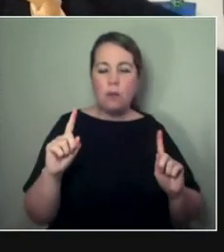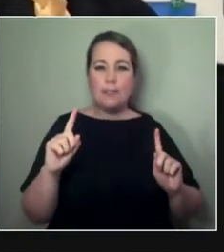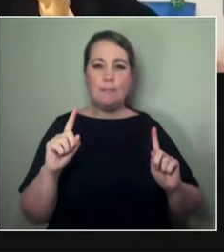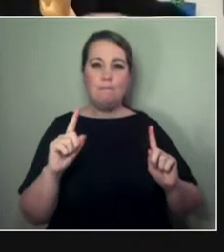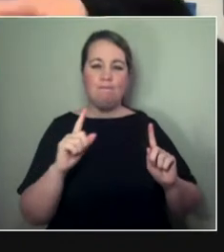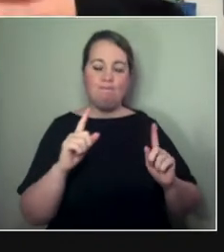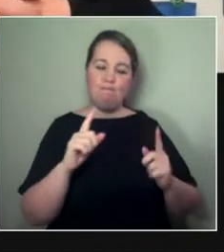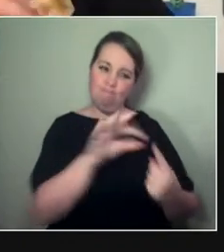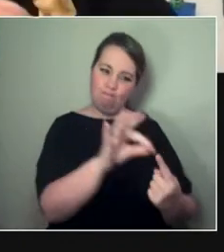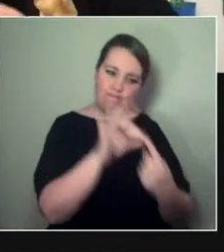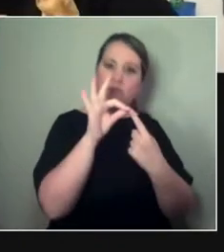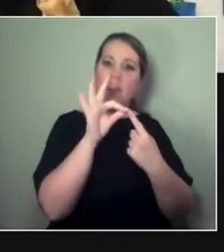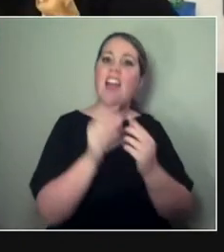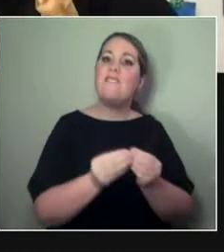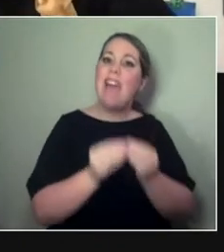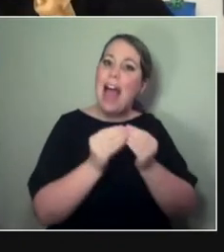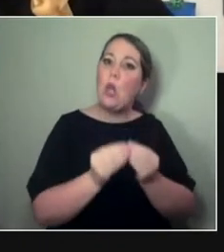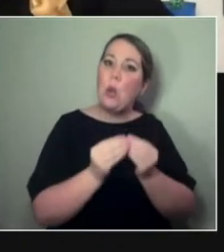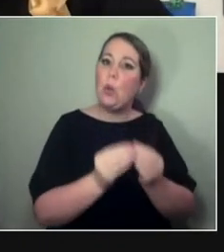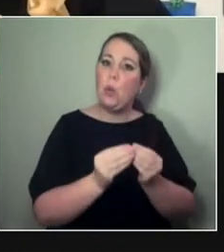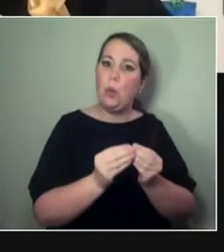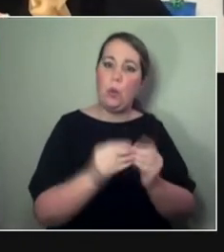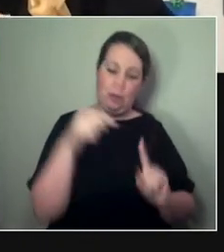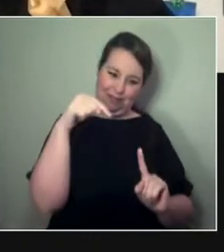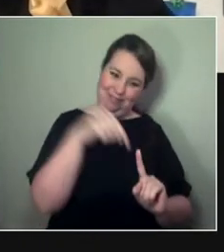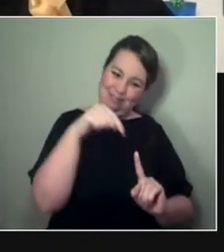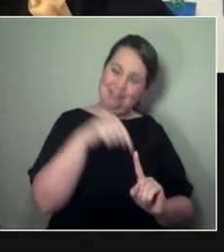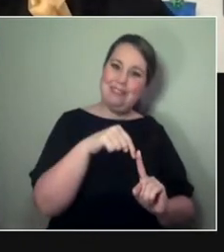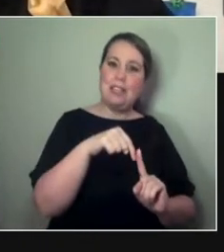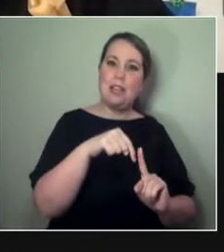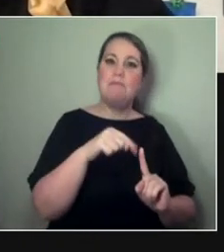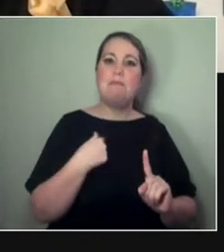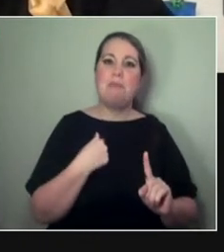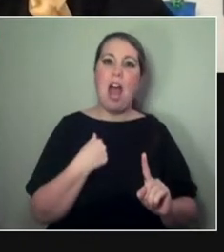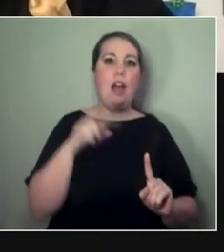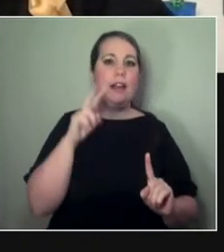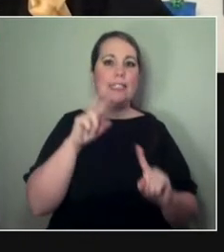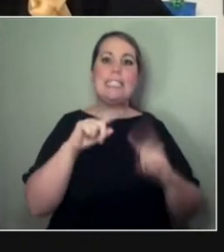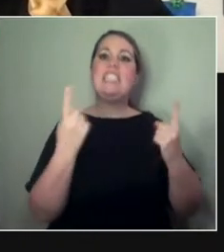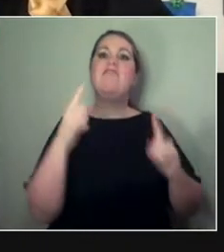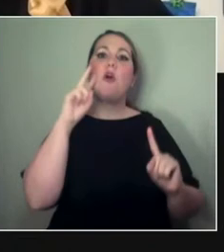to do that thing of, like, looking at what we value in a way that acknowledges